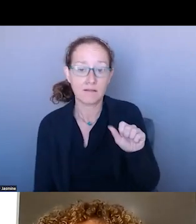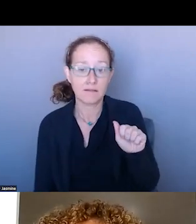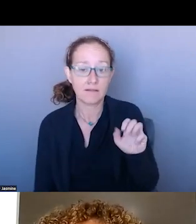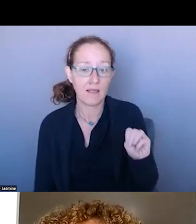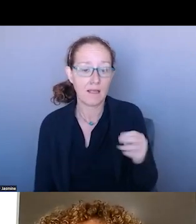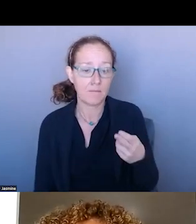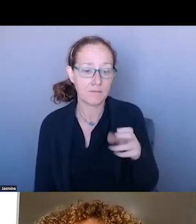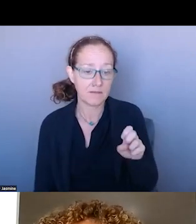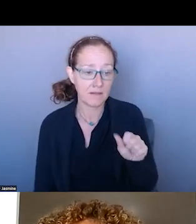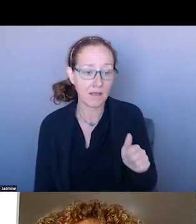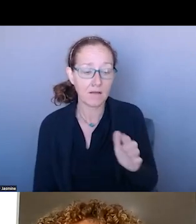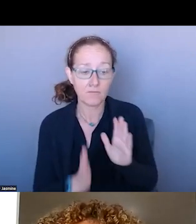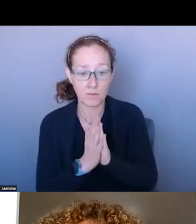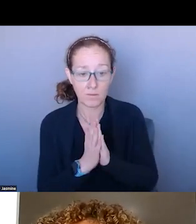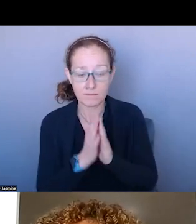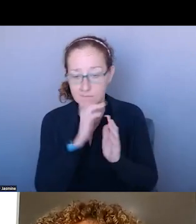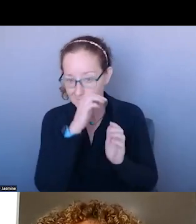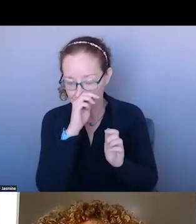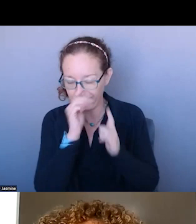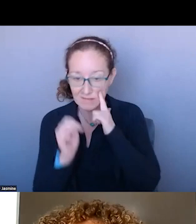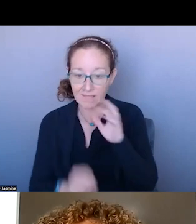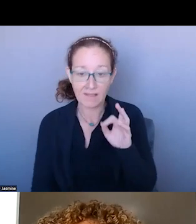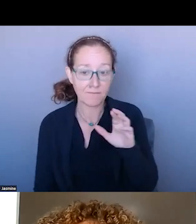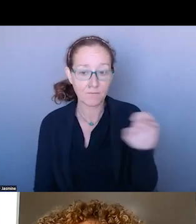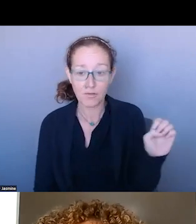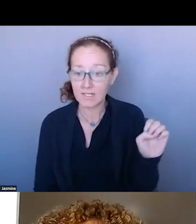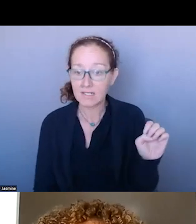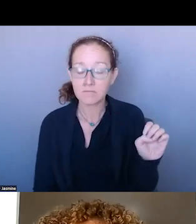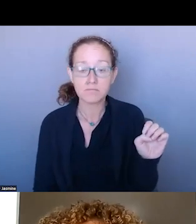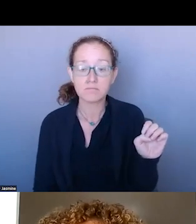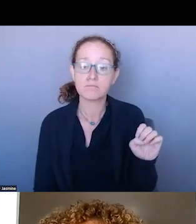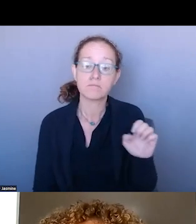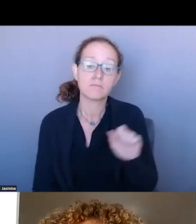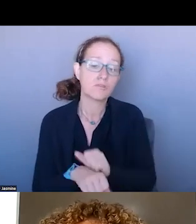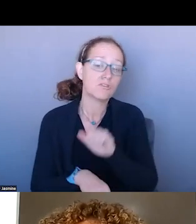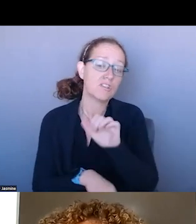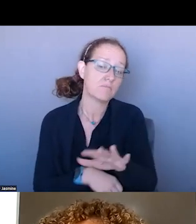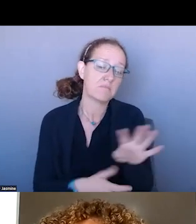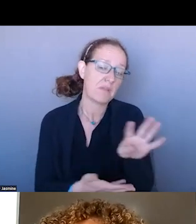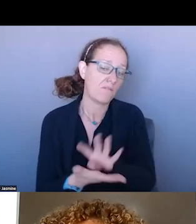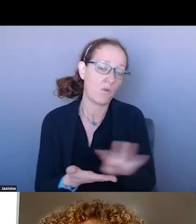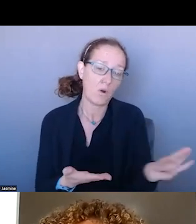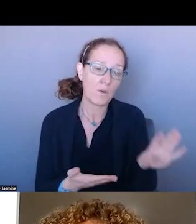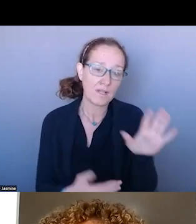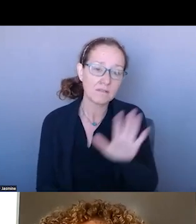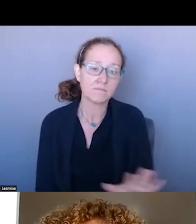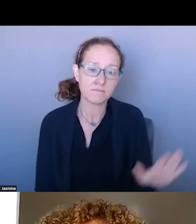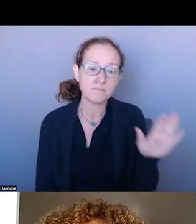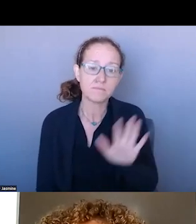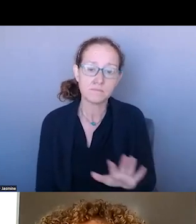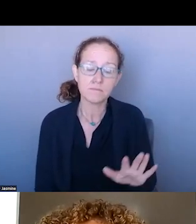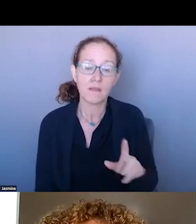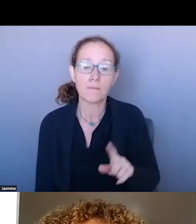AS I RECALL, IT IS FREE. TAKES ABOUT FOUR WEEKS TO SHIP OUT TO YOU AND THERE ARE THINGS THAT YOU CAN DOWNLOAD FOR MATERIALS.